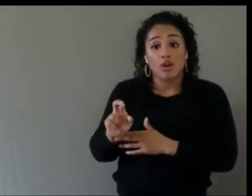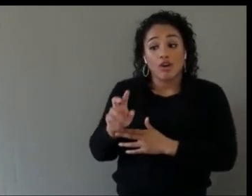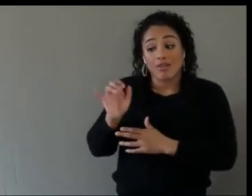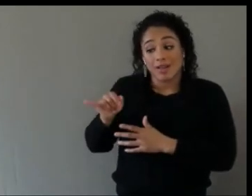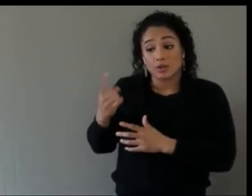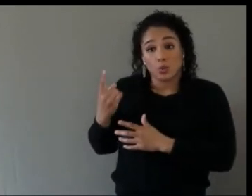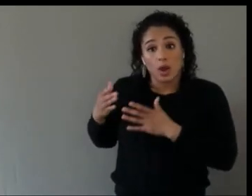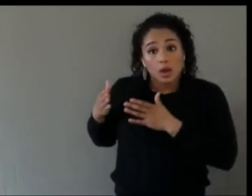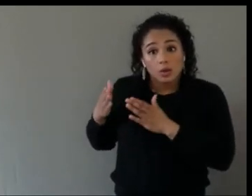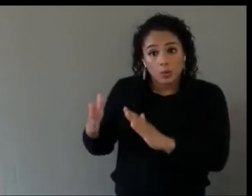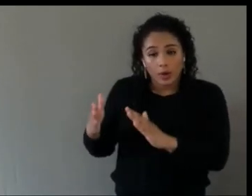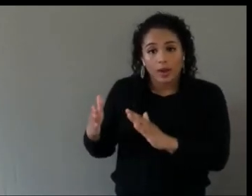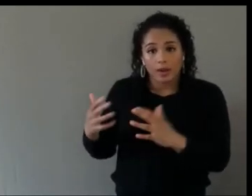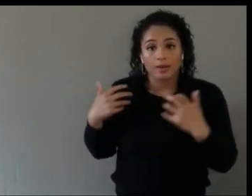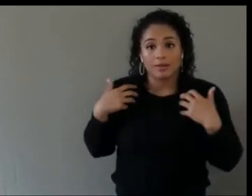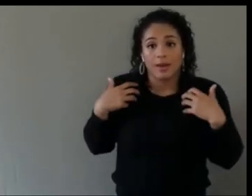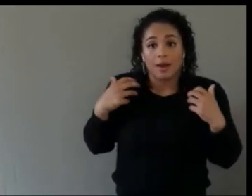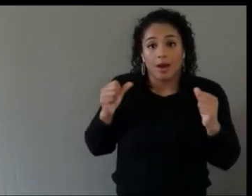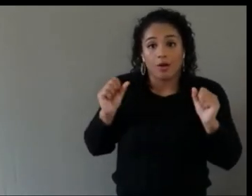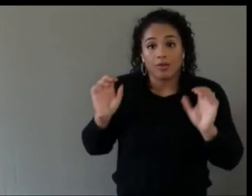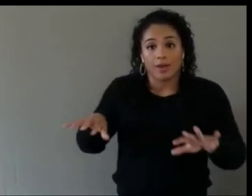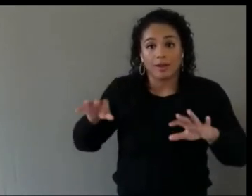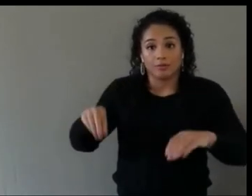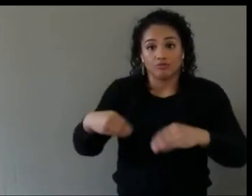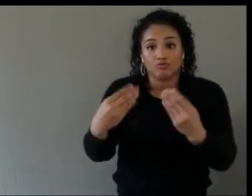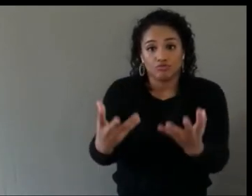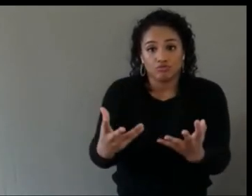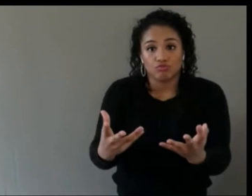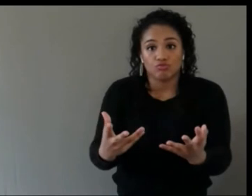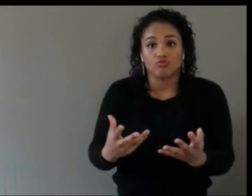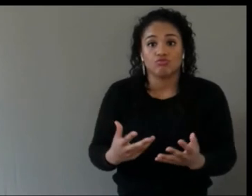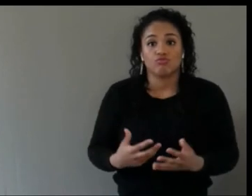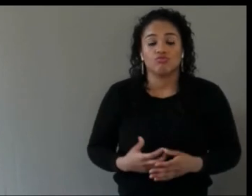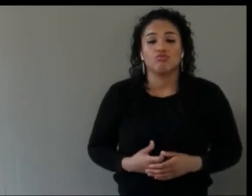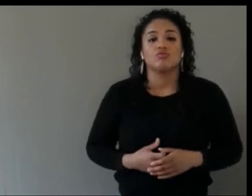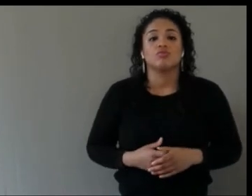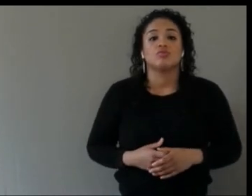for sensors, and to be able to know where people are in space, if you're, say, delivering some